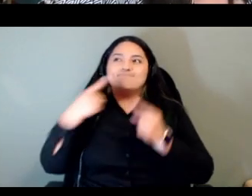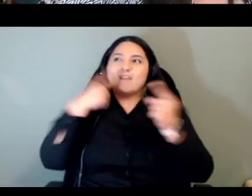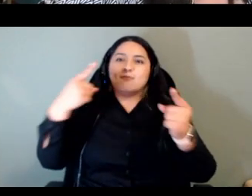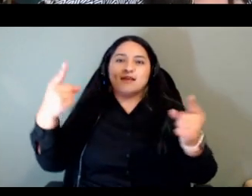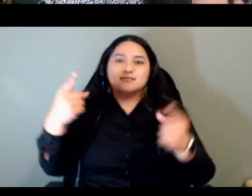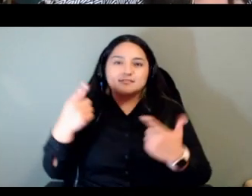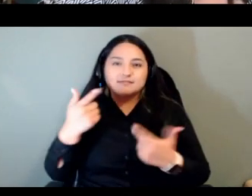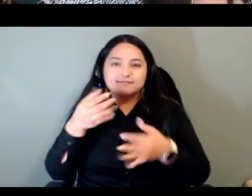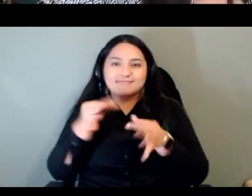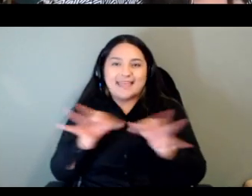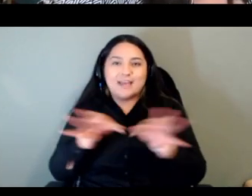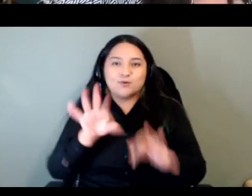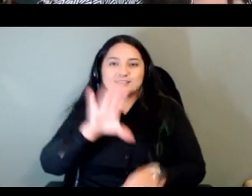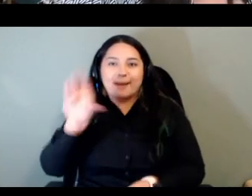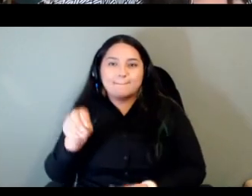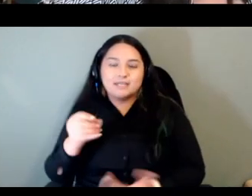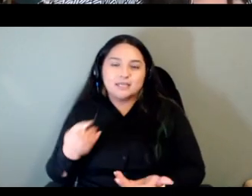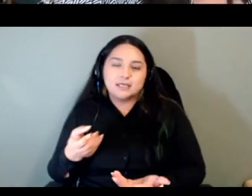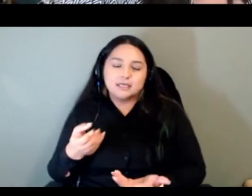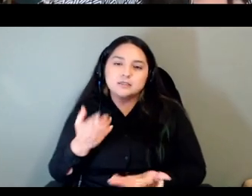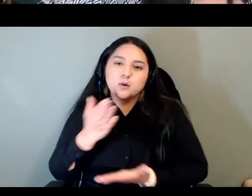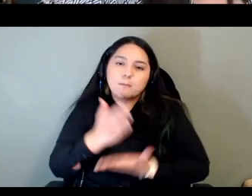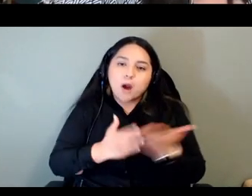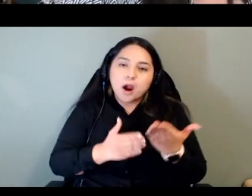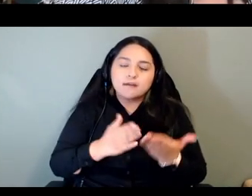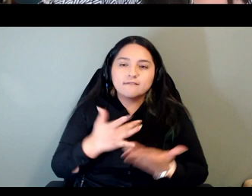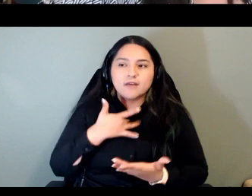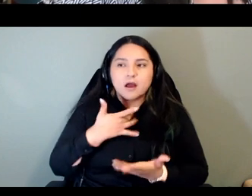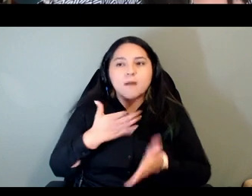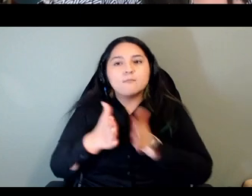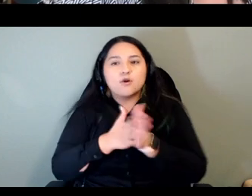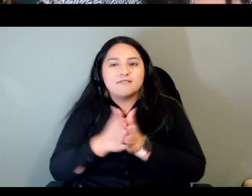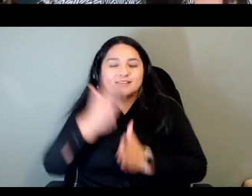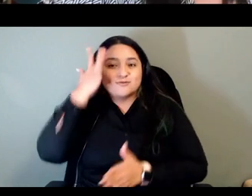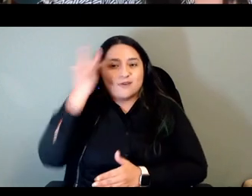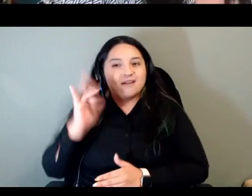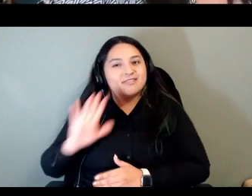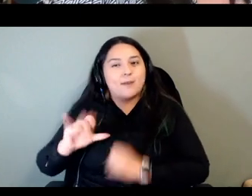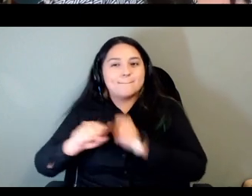because they think oh that's really cool based on rosetta stones really excellent marketing